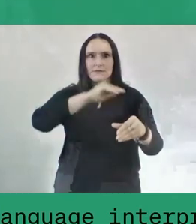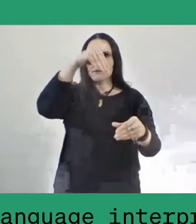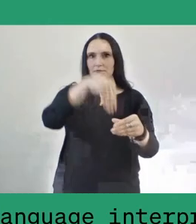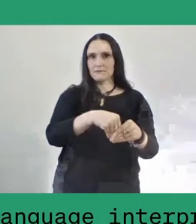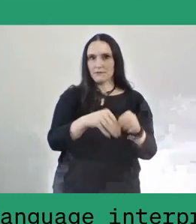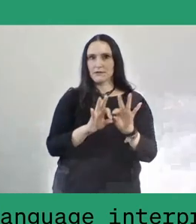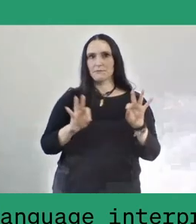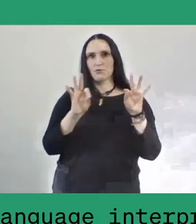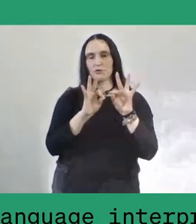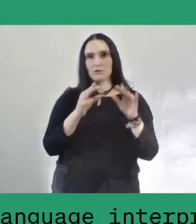Yeah.